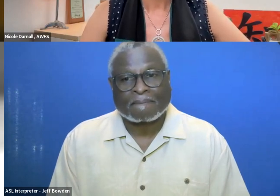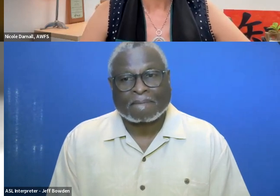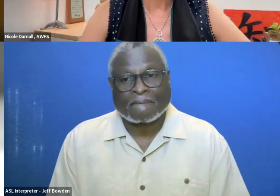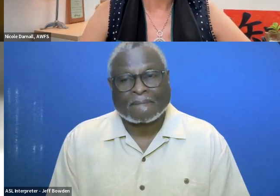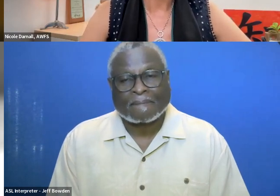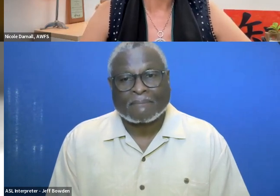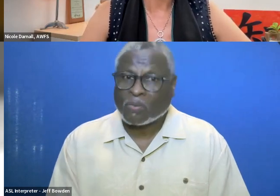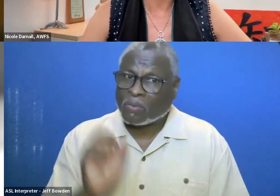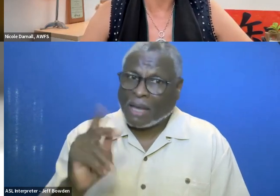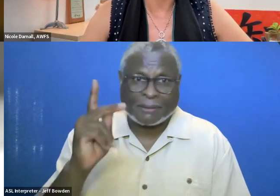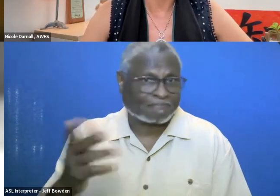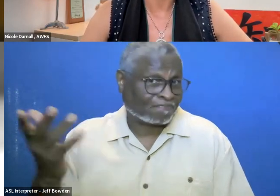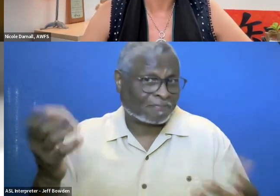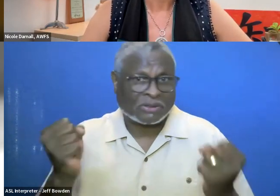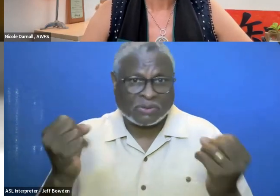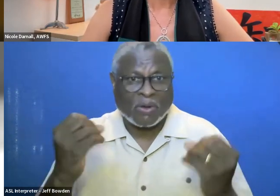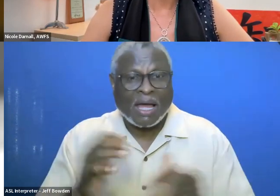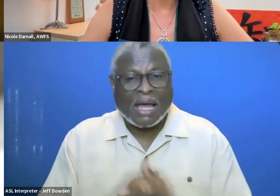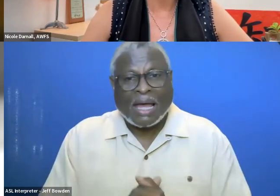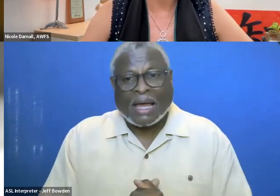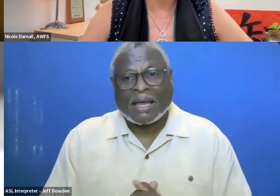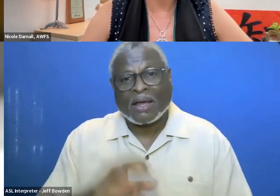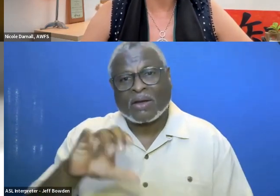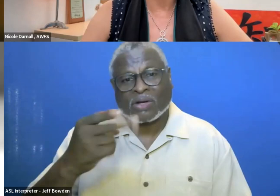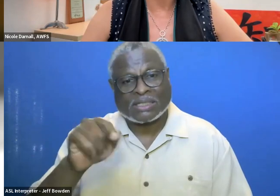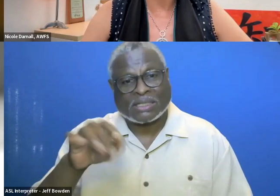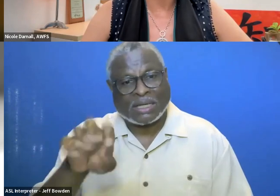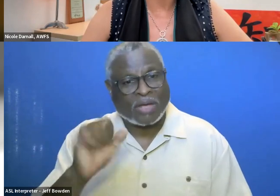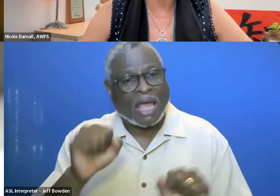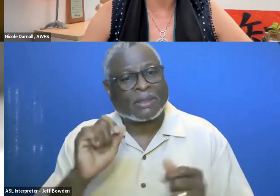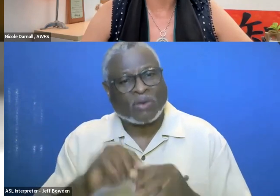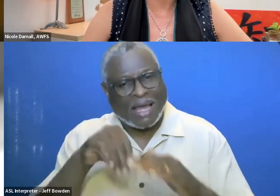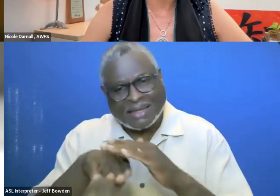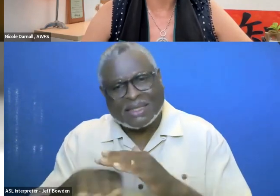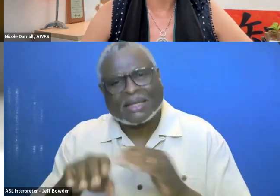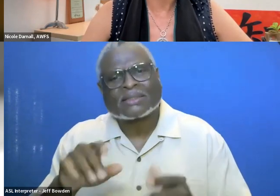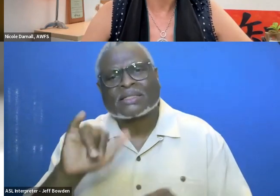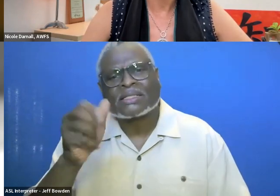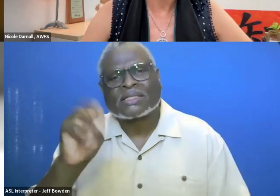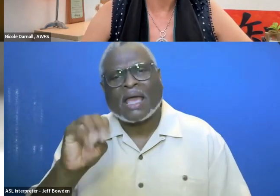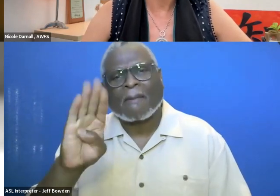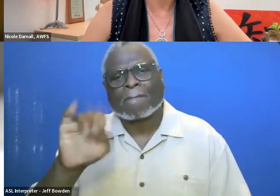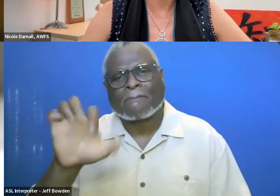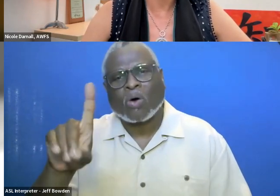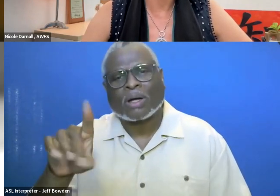Okay. Kristin, were you able to access the Jamboard? Are you here?